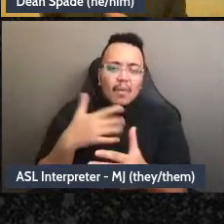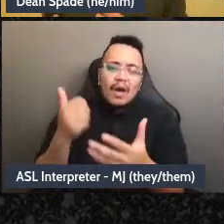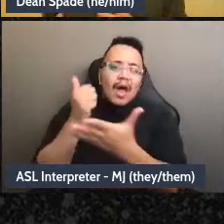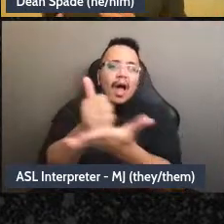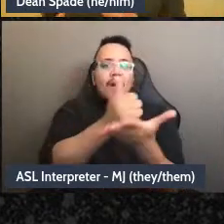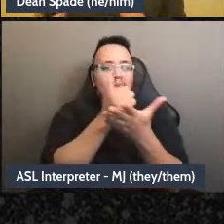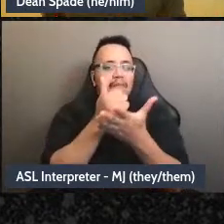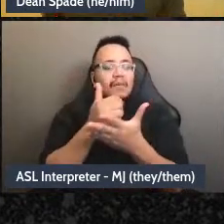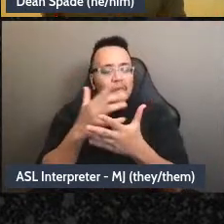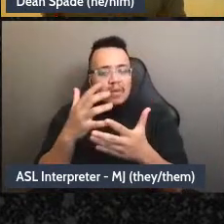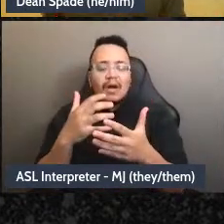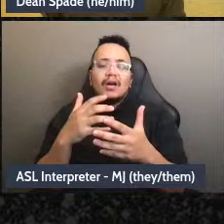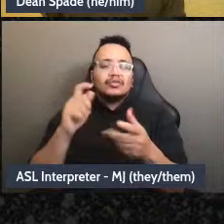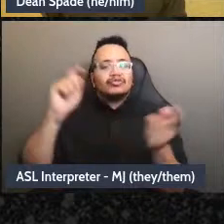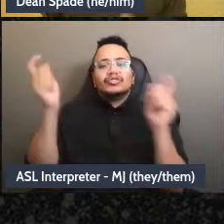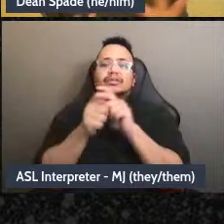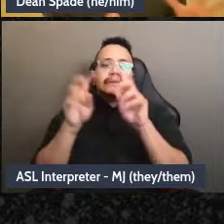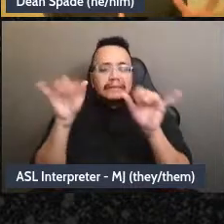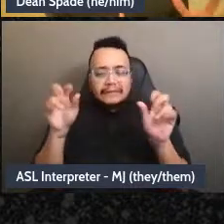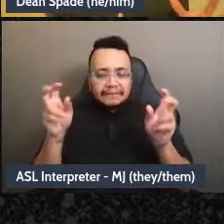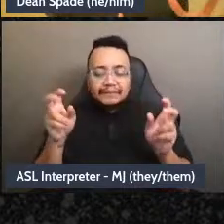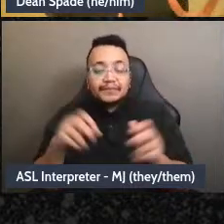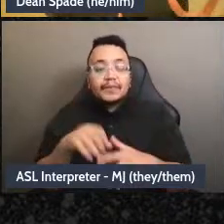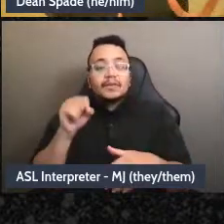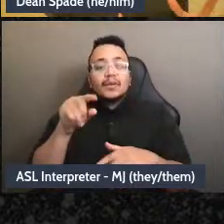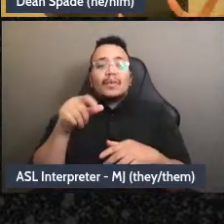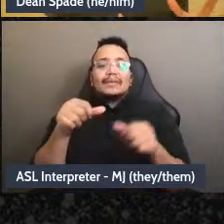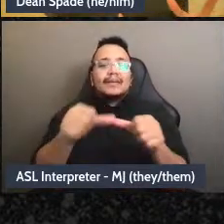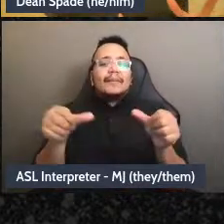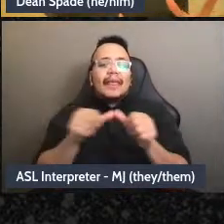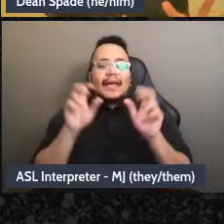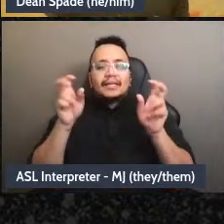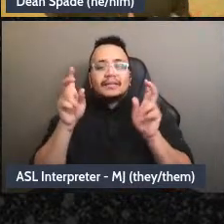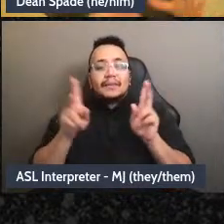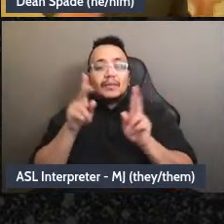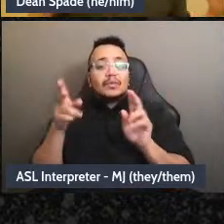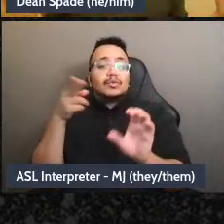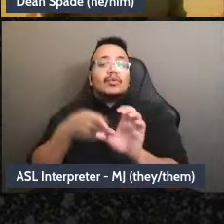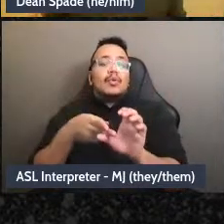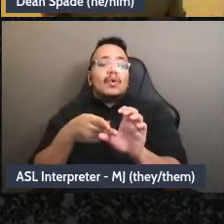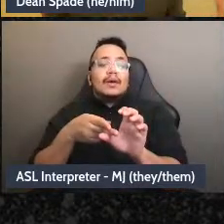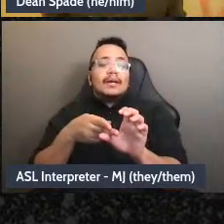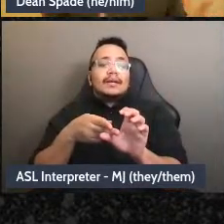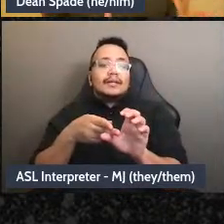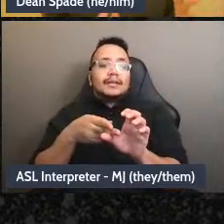and so it's this place people come into our movements and then often build a broader politics